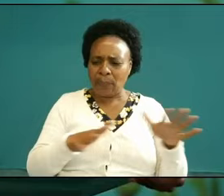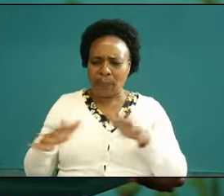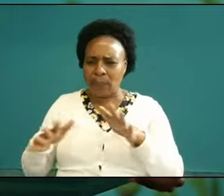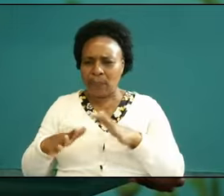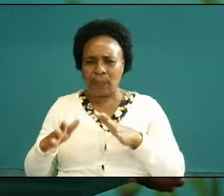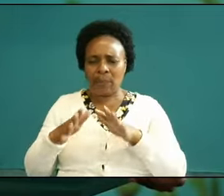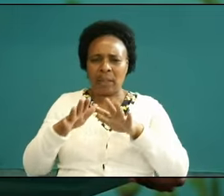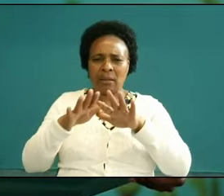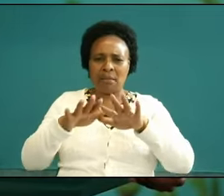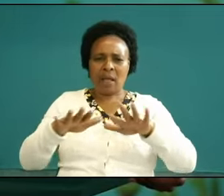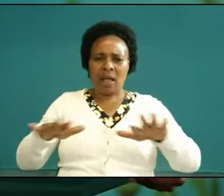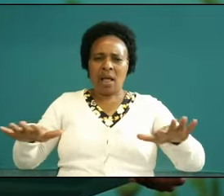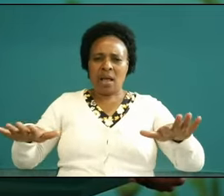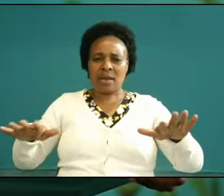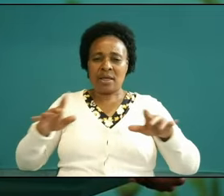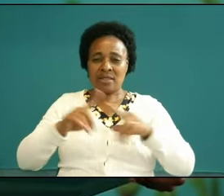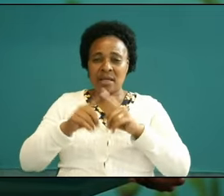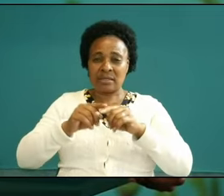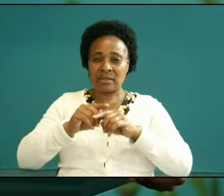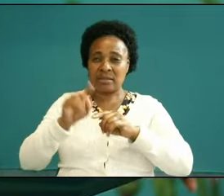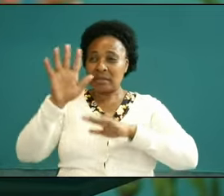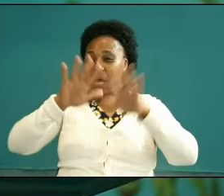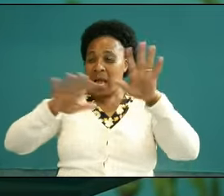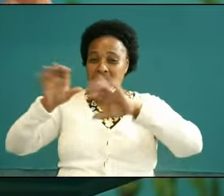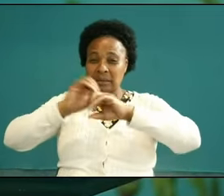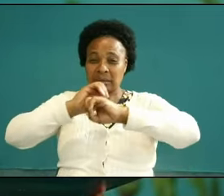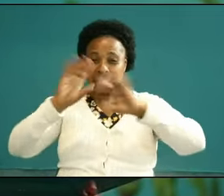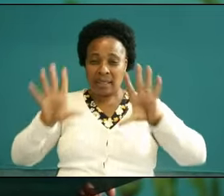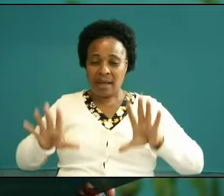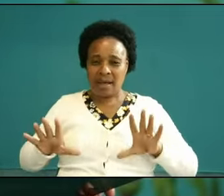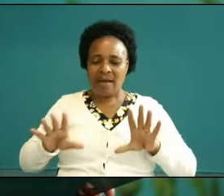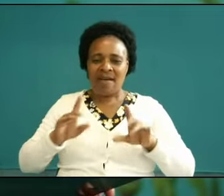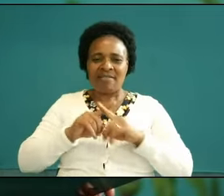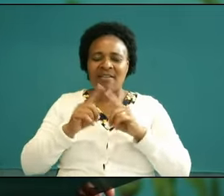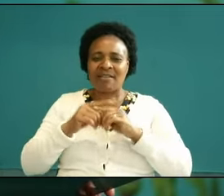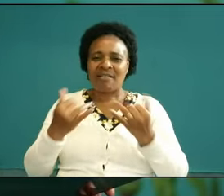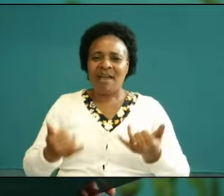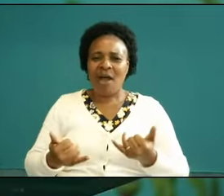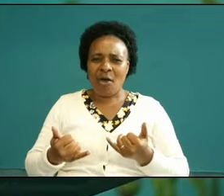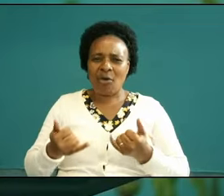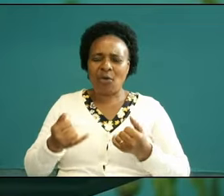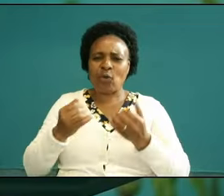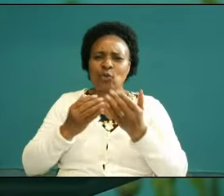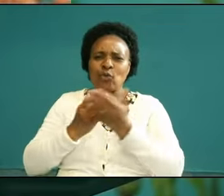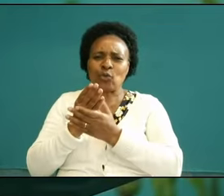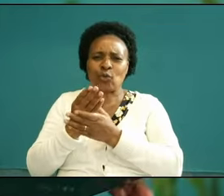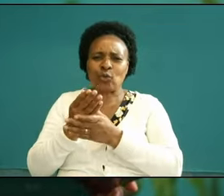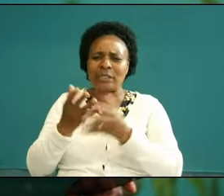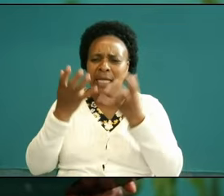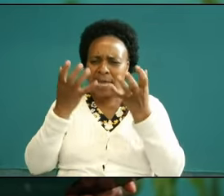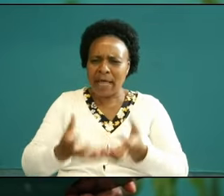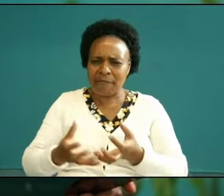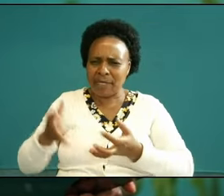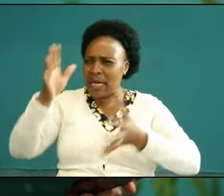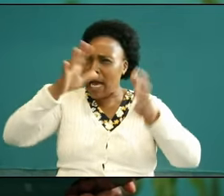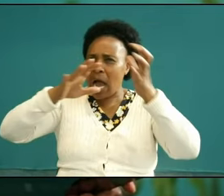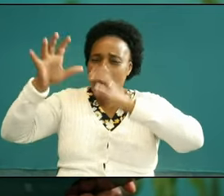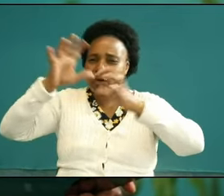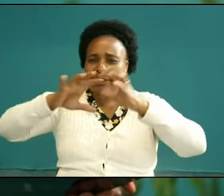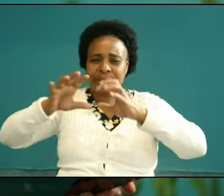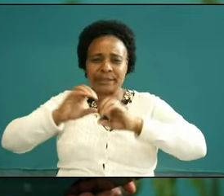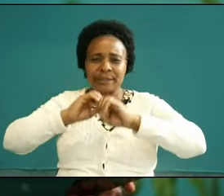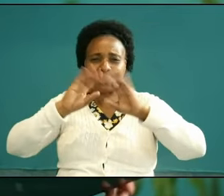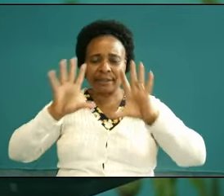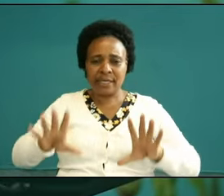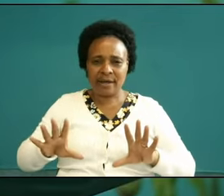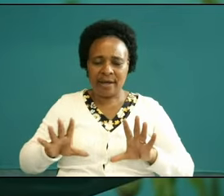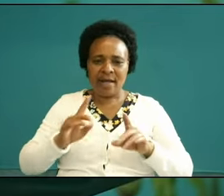Skies begin to clear rays of sunlight Pierce through the thick storm clouds and peace begins